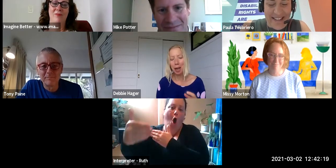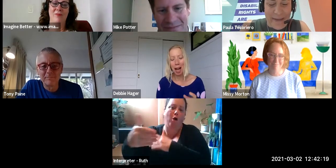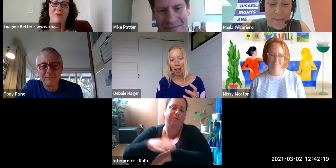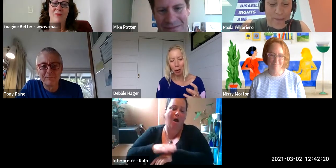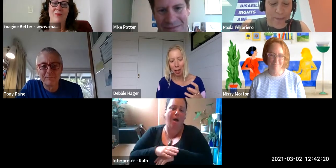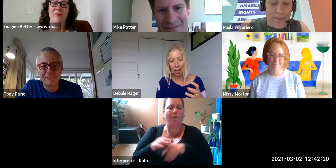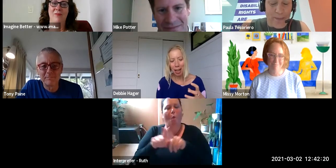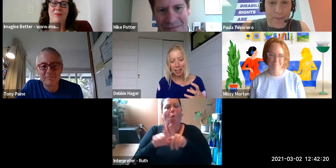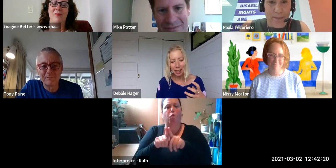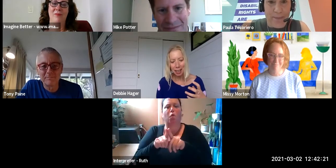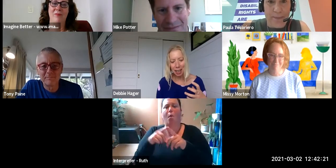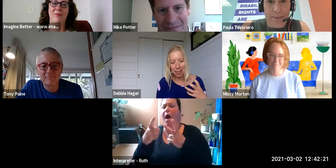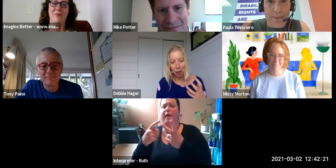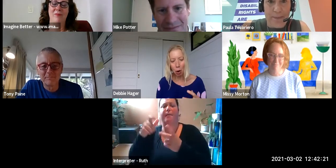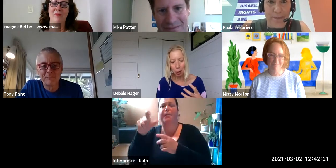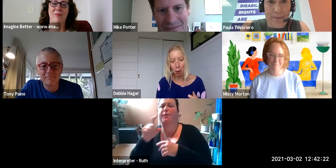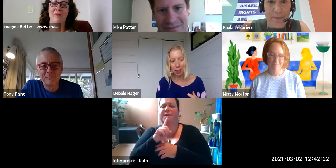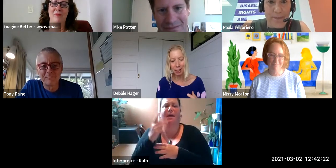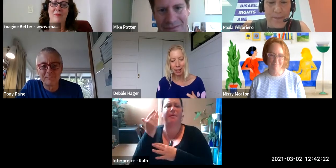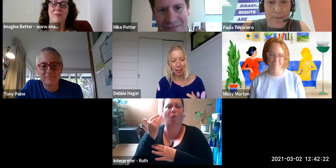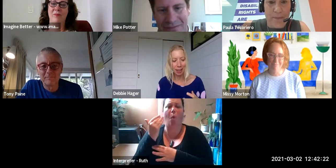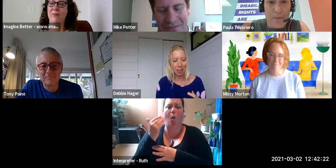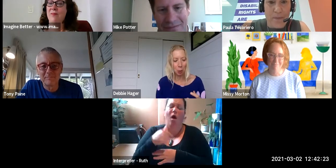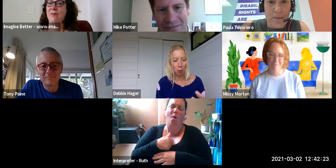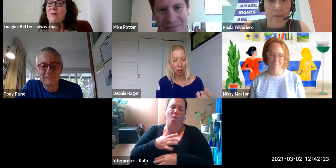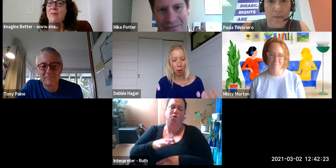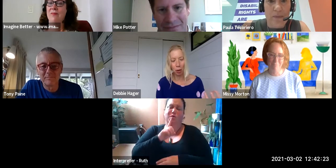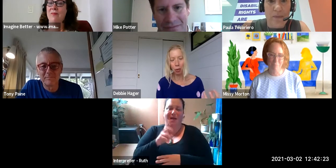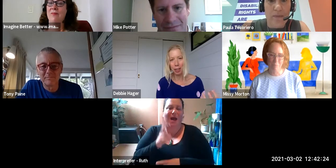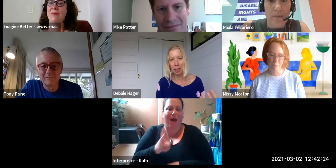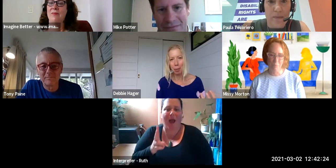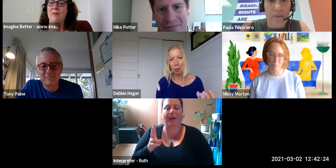That big policy change is critical but I think in parallel is that work around attitudes